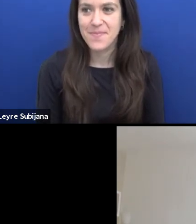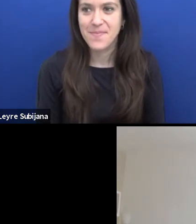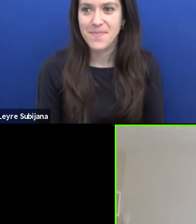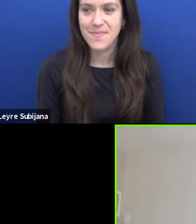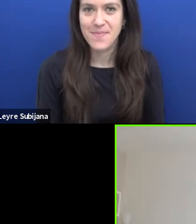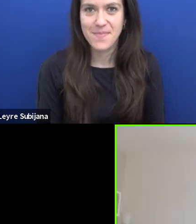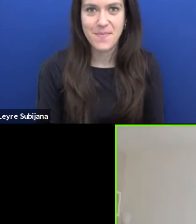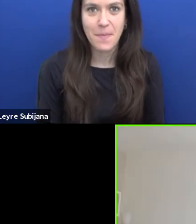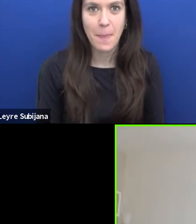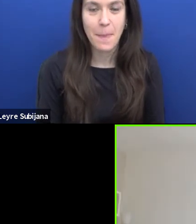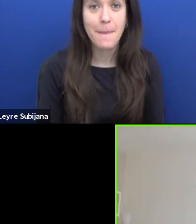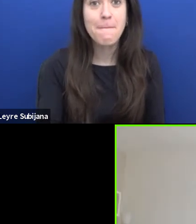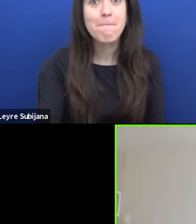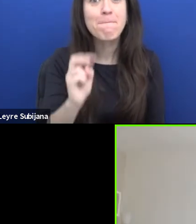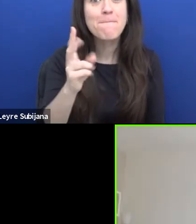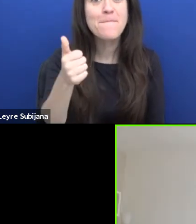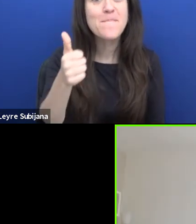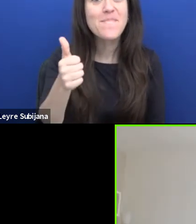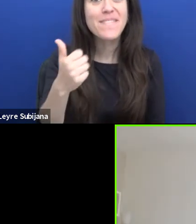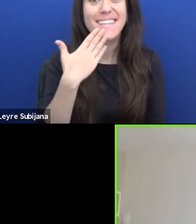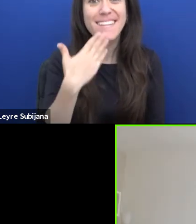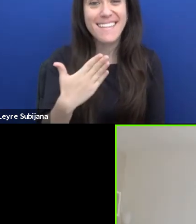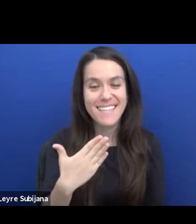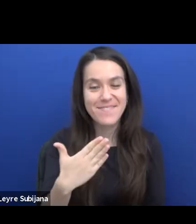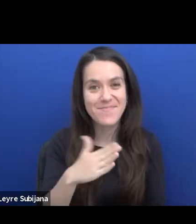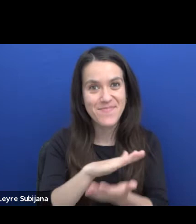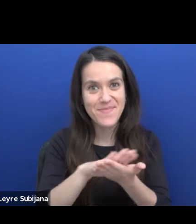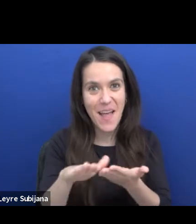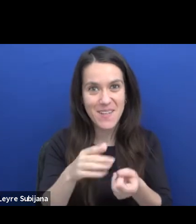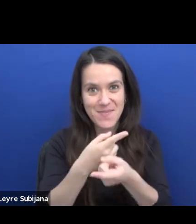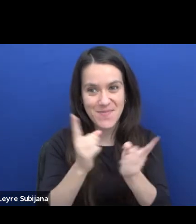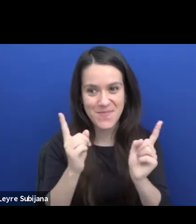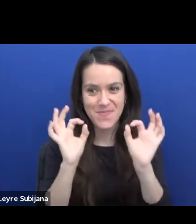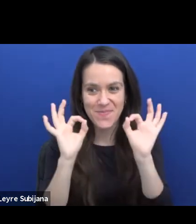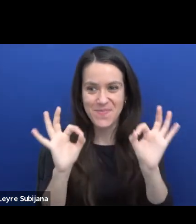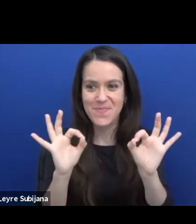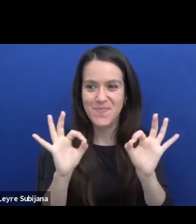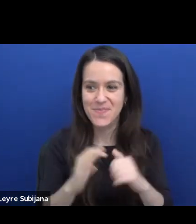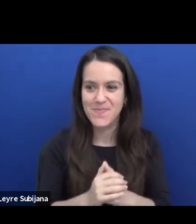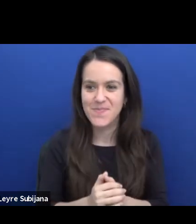Okay. Nice to have you all here. I would have just like make it a little bit short